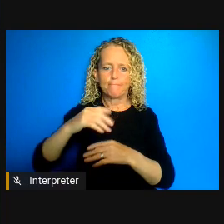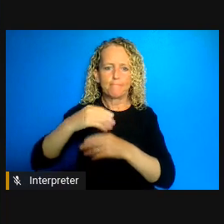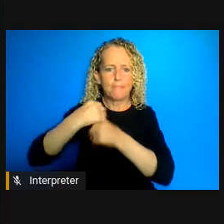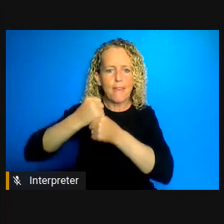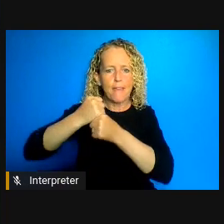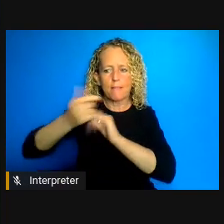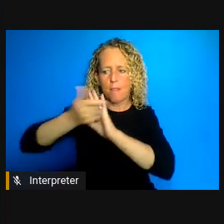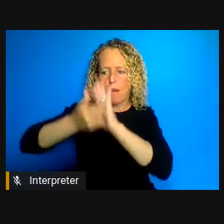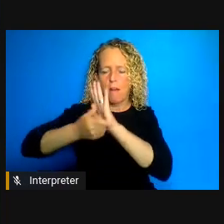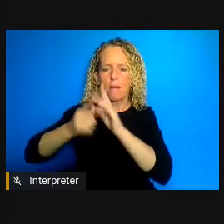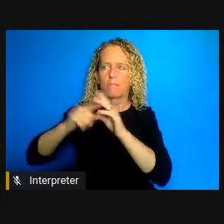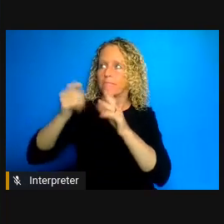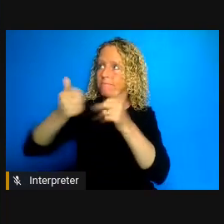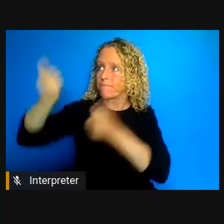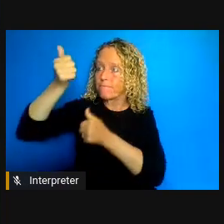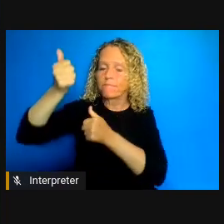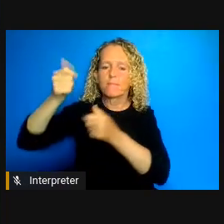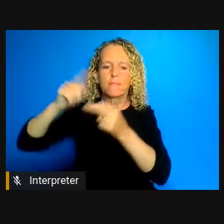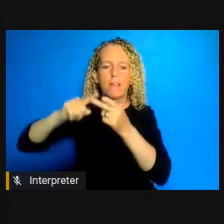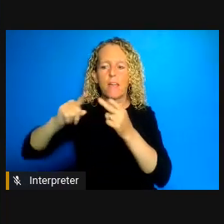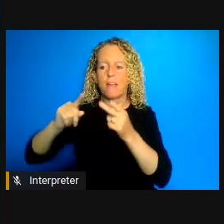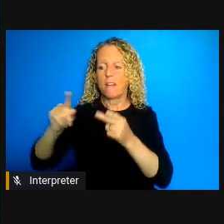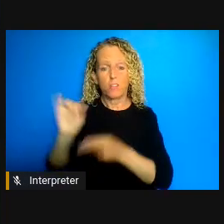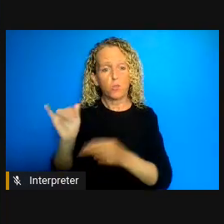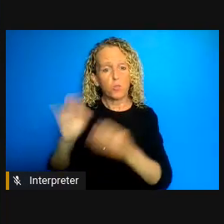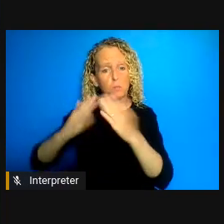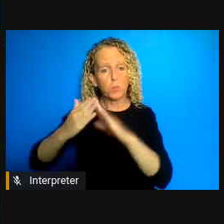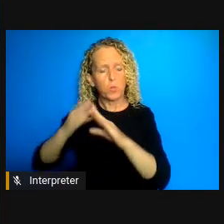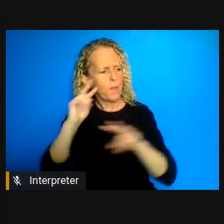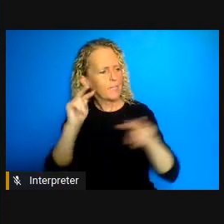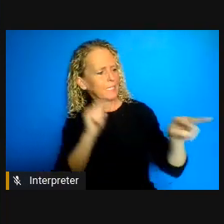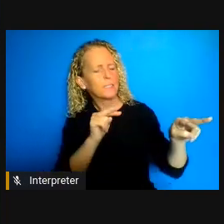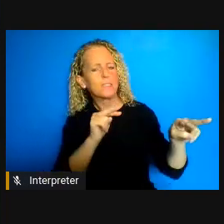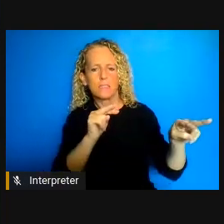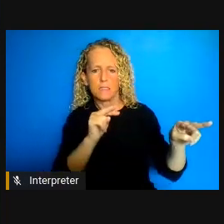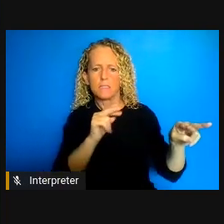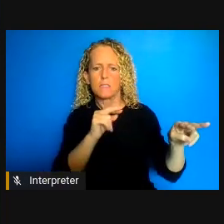health is public health and that criminal justice decisions that are being made in